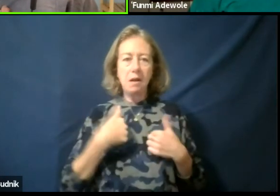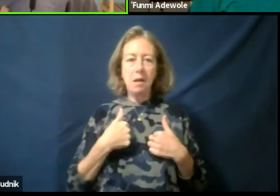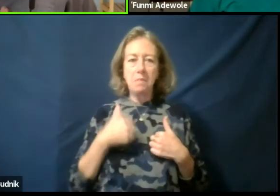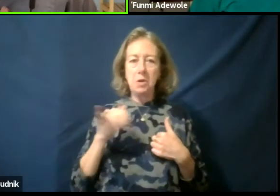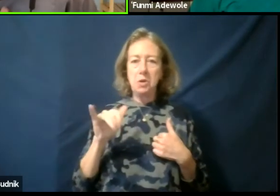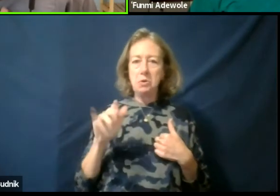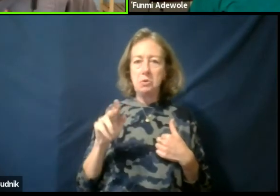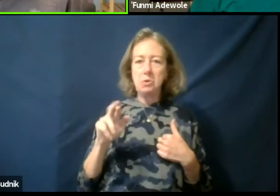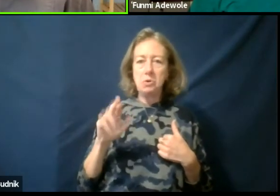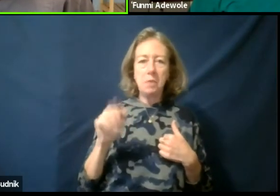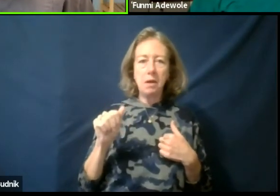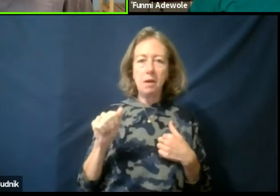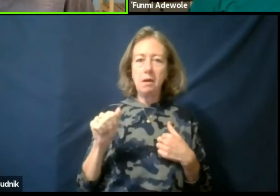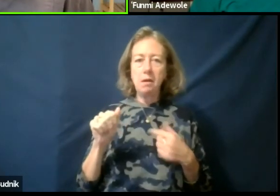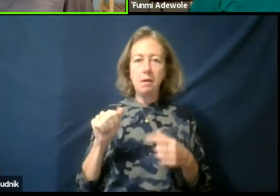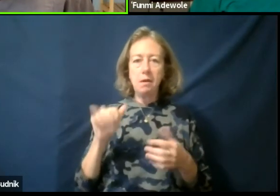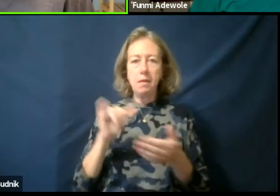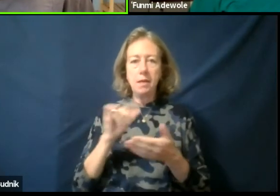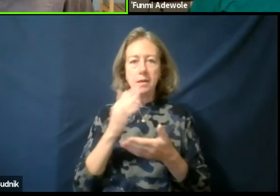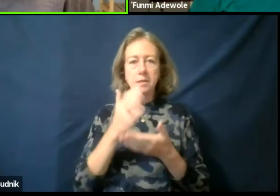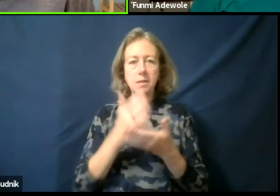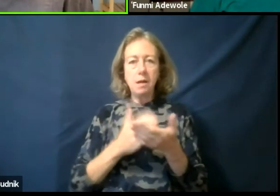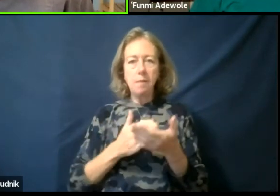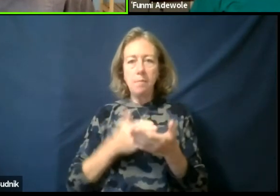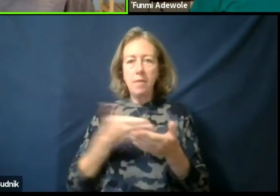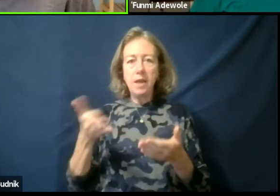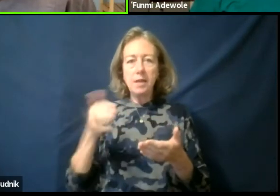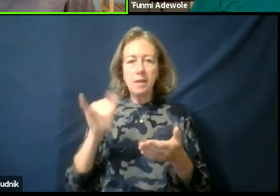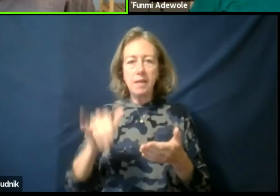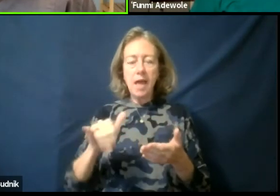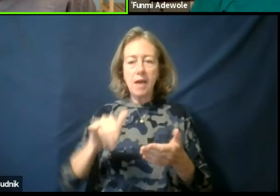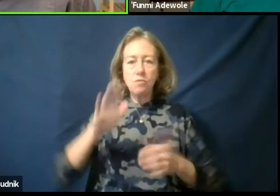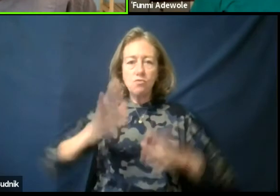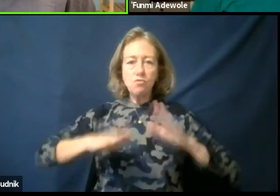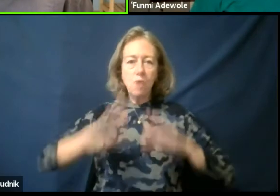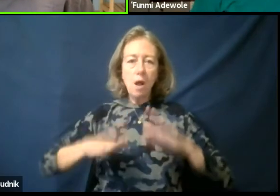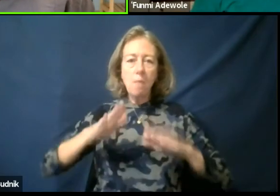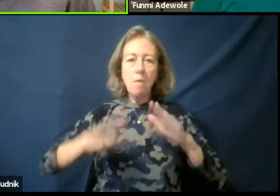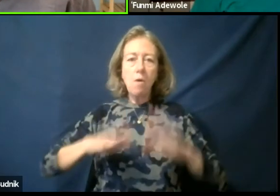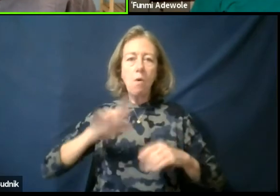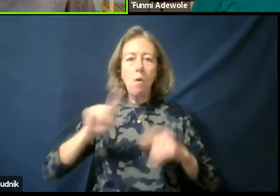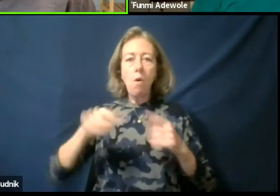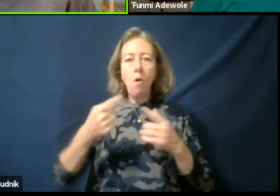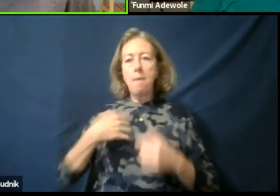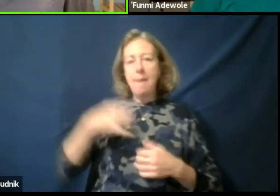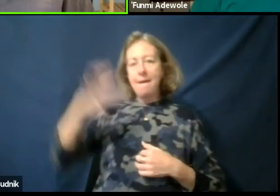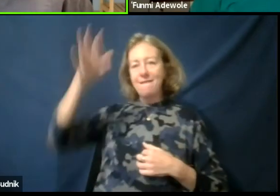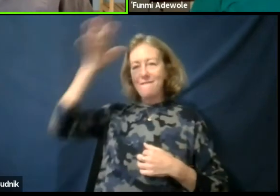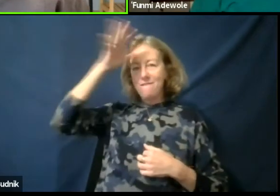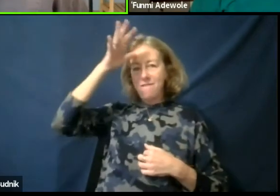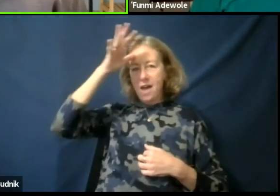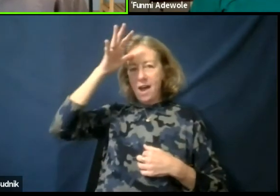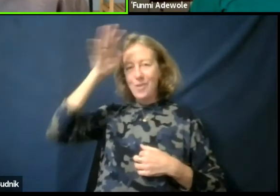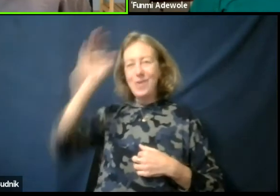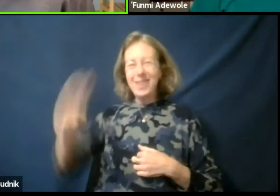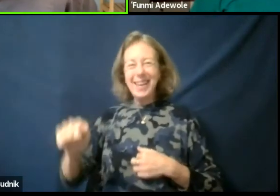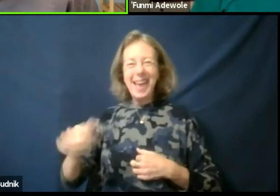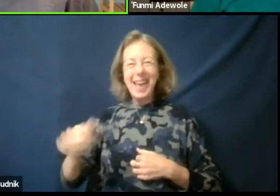You know there are some things that I play that it's only my father that can actually tell you, he can tell you this is what they're saying.